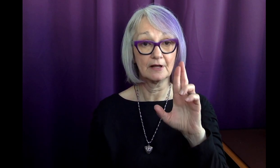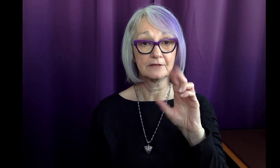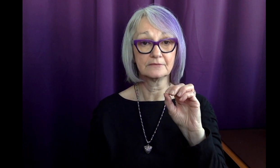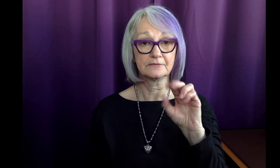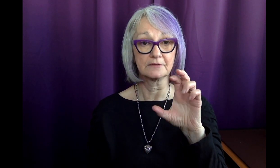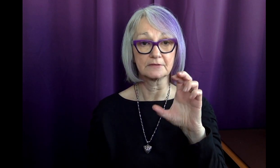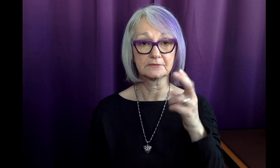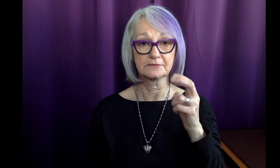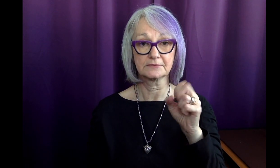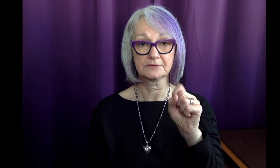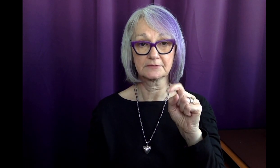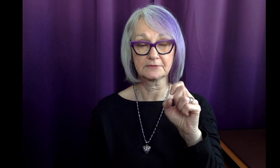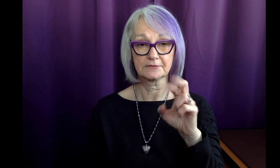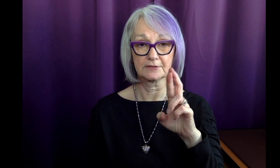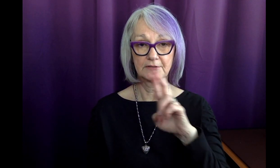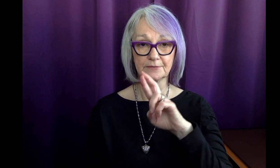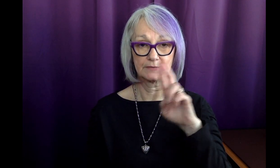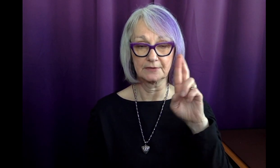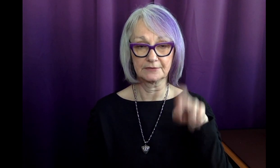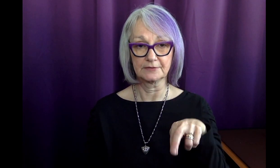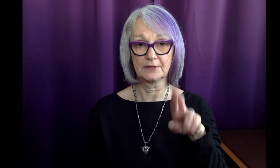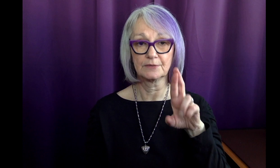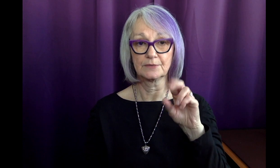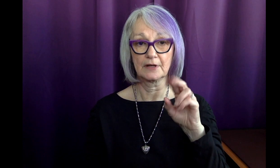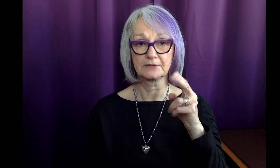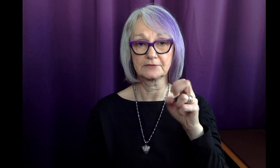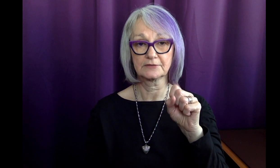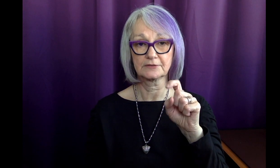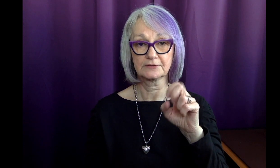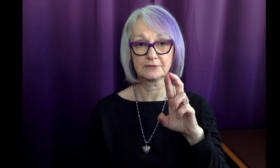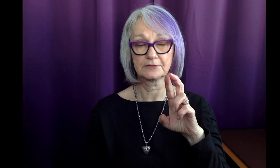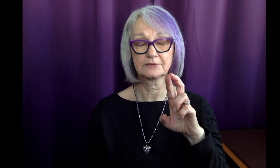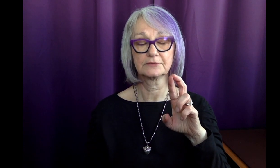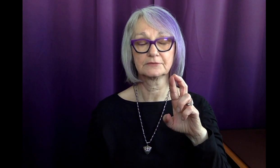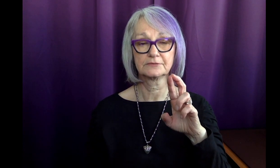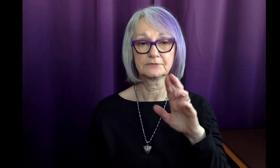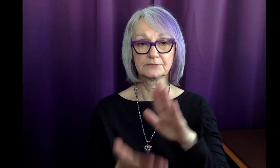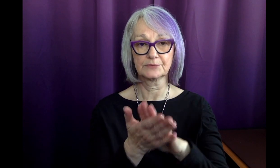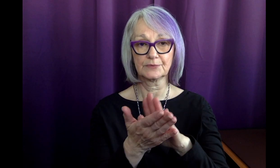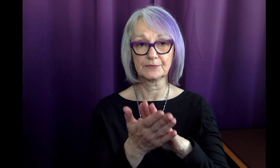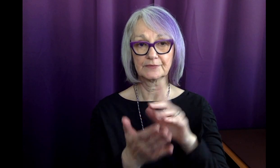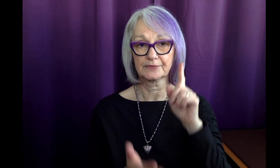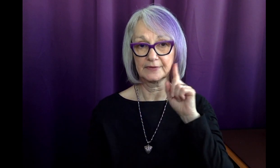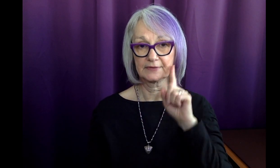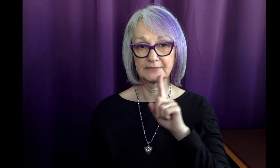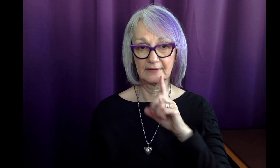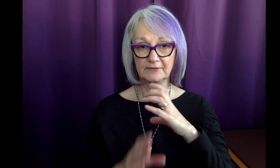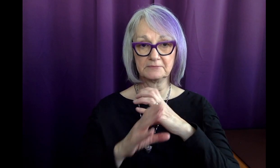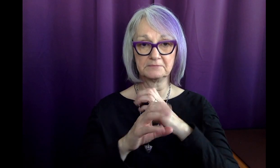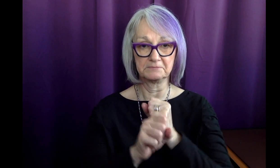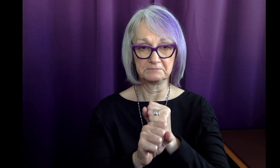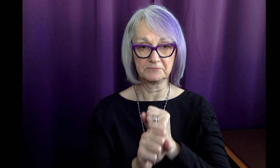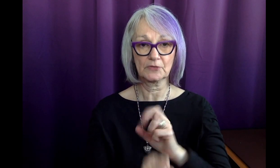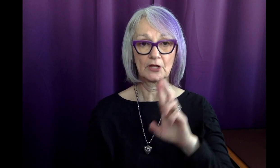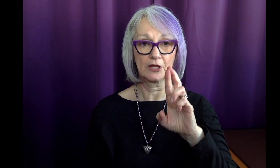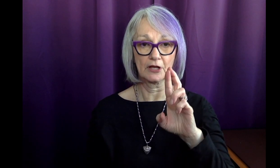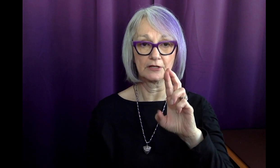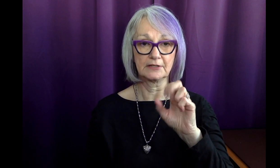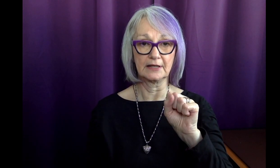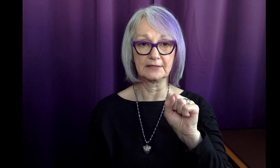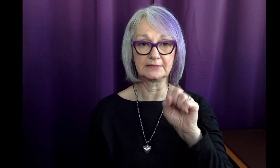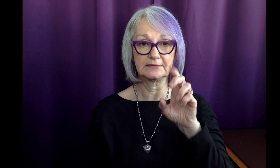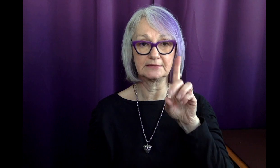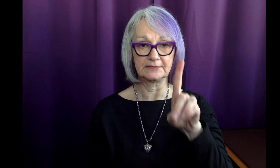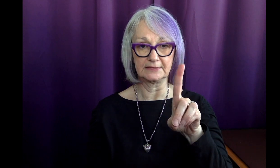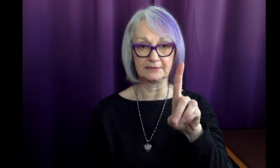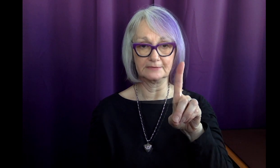She attended the Rochester School for the Deaf (RSD)